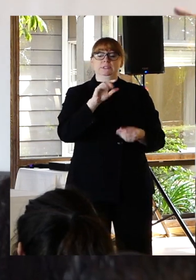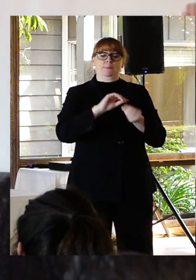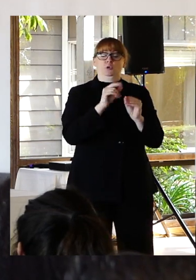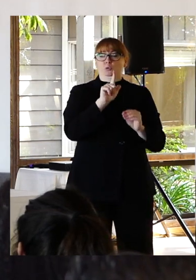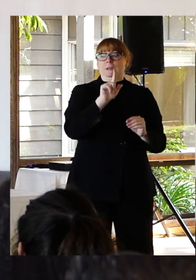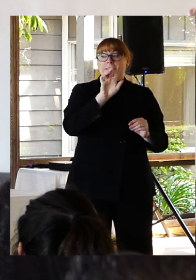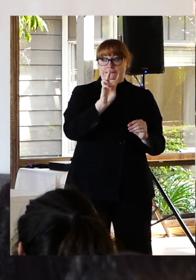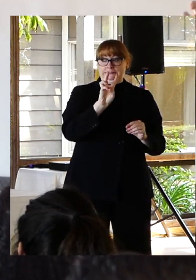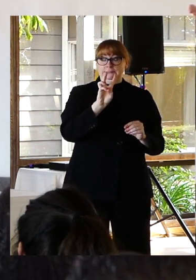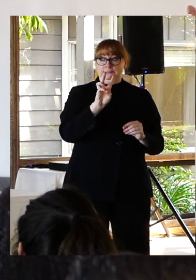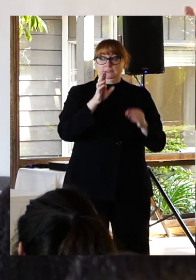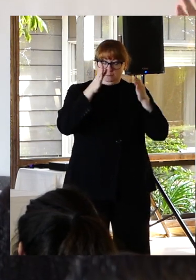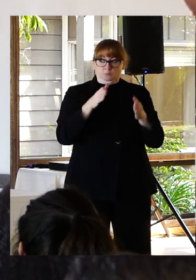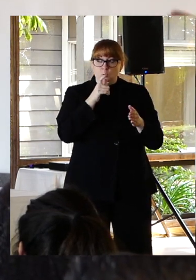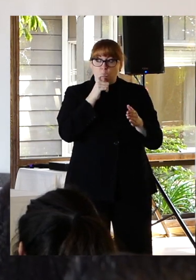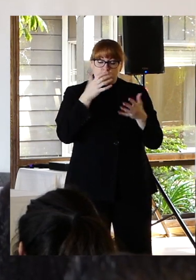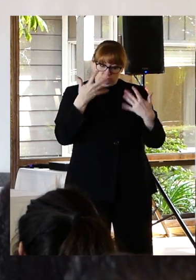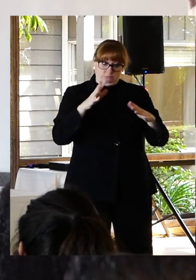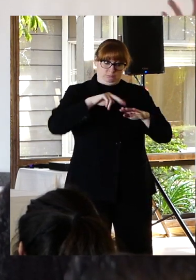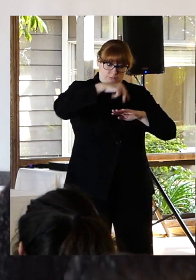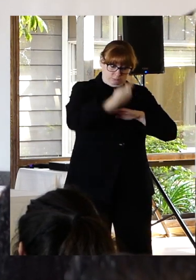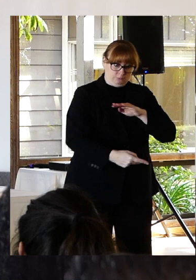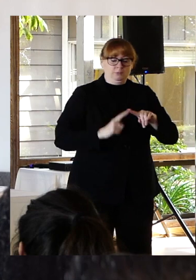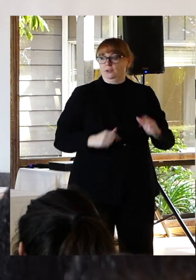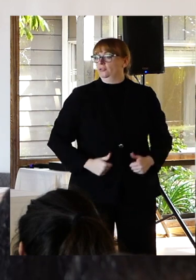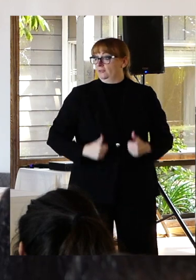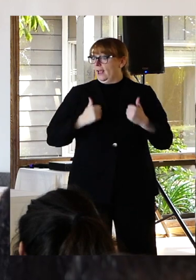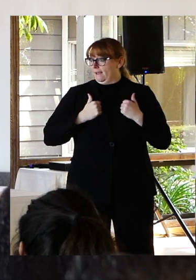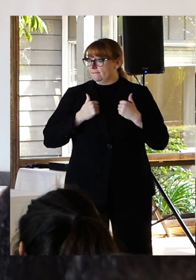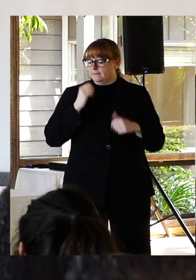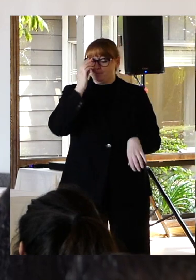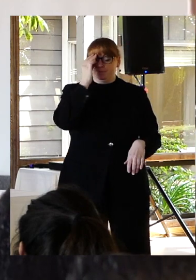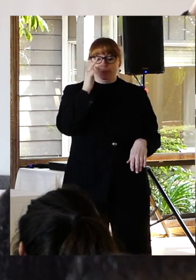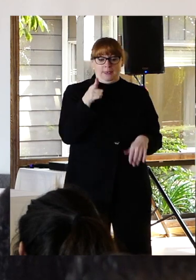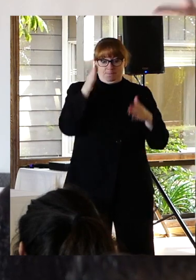From a suicide jump there and he has since gone on to become a mental